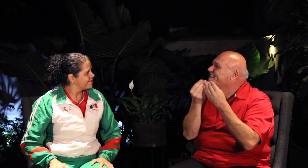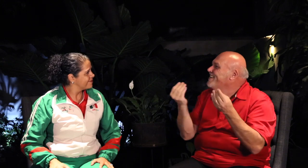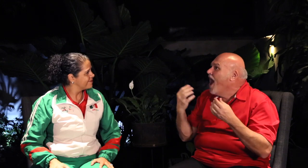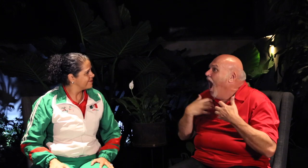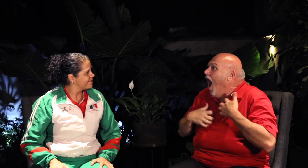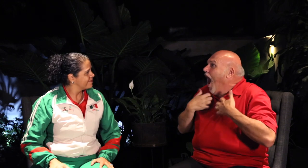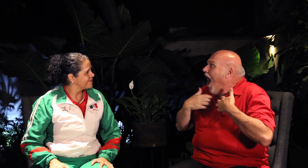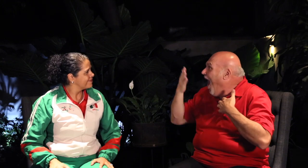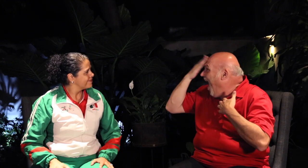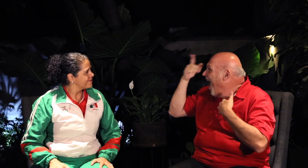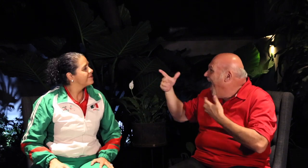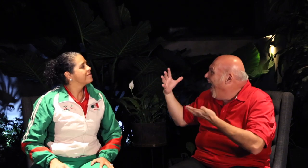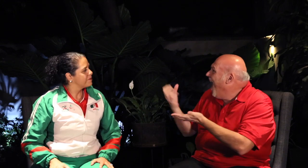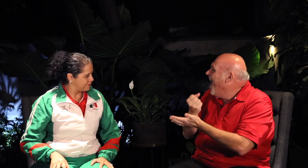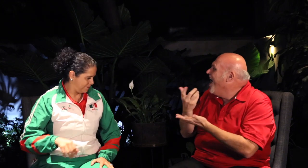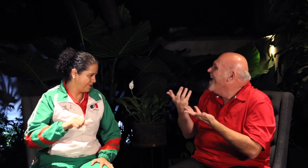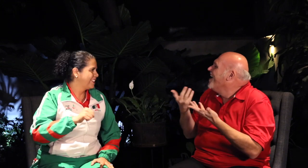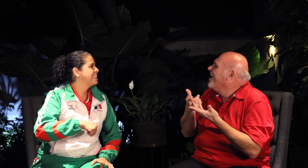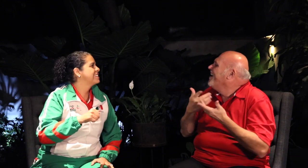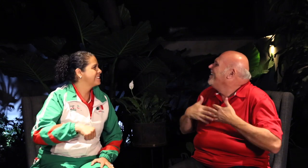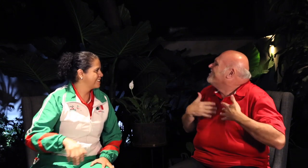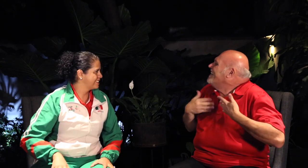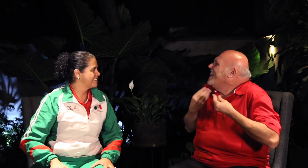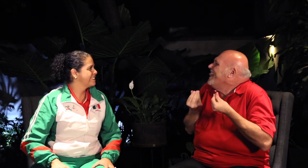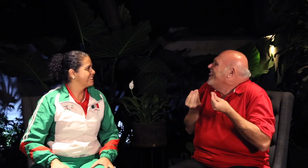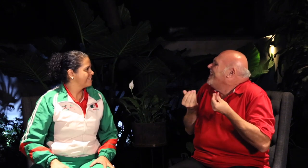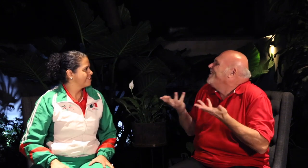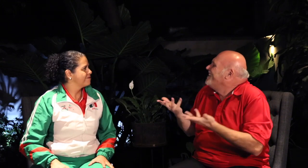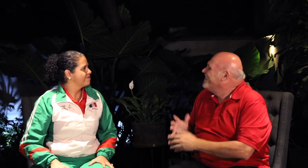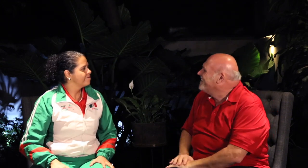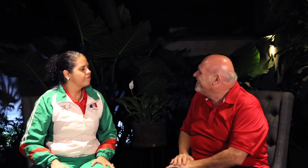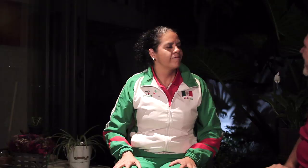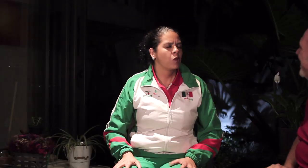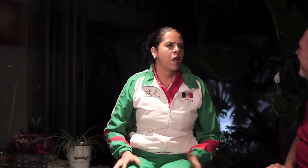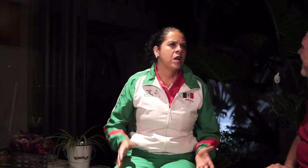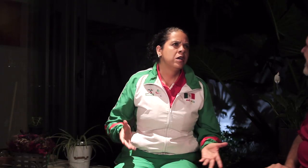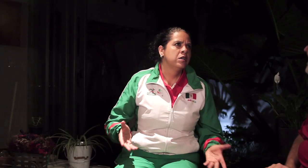What was it like?